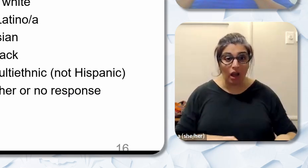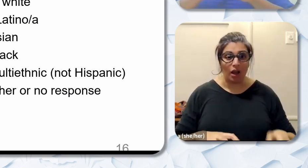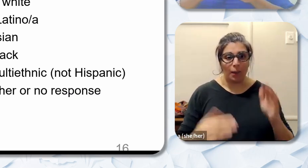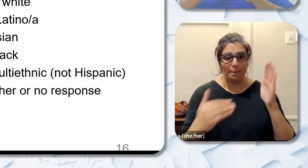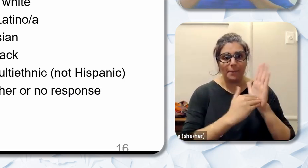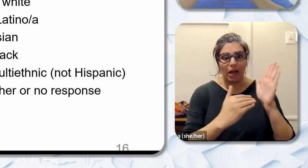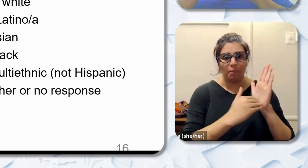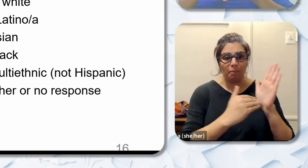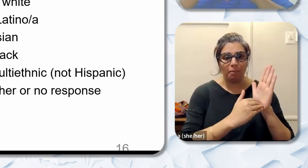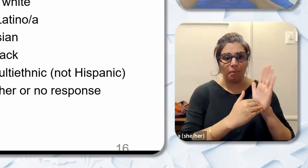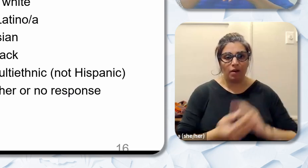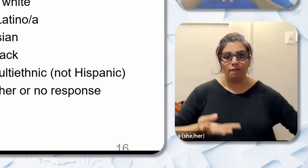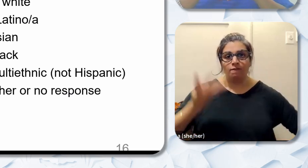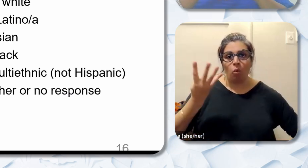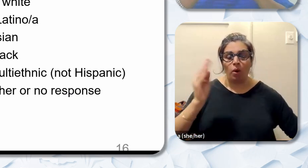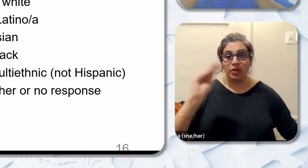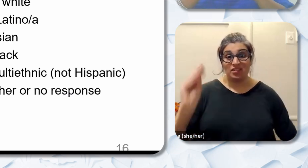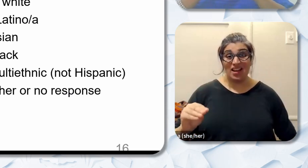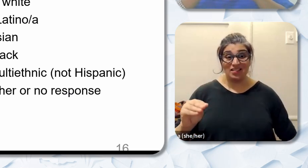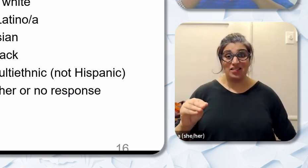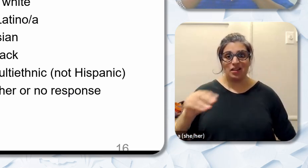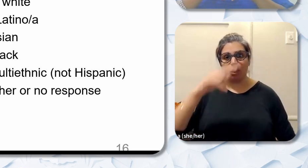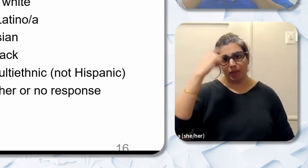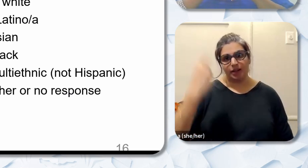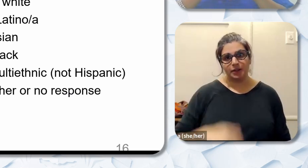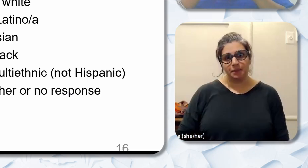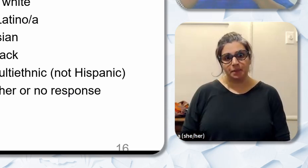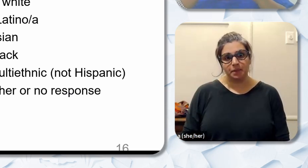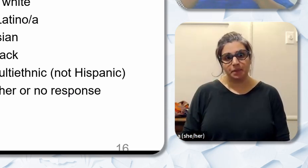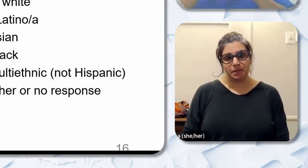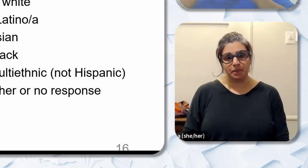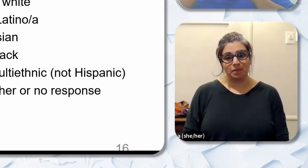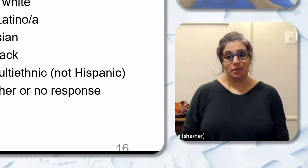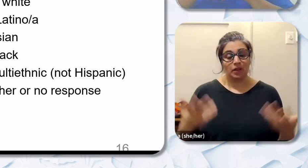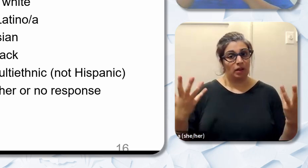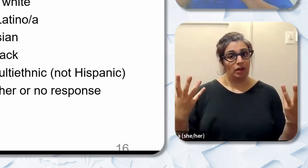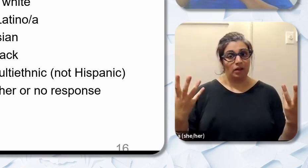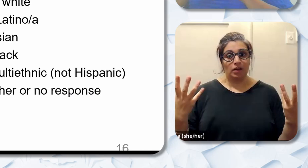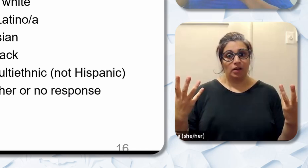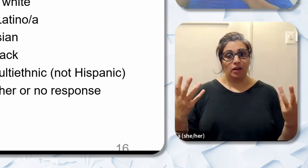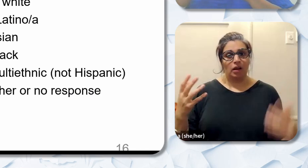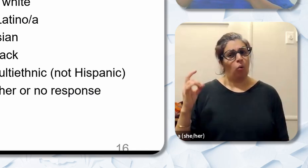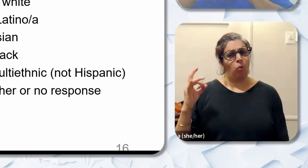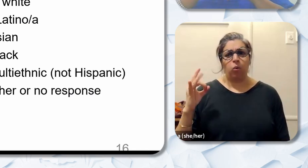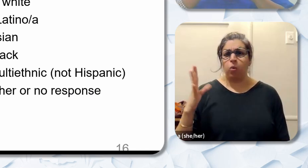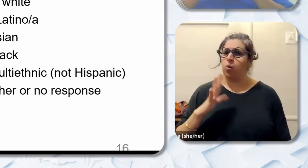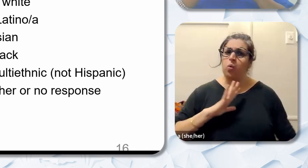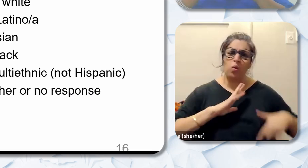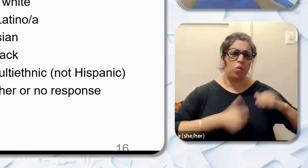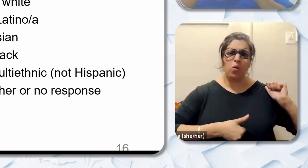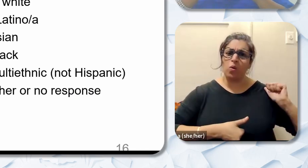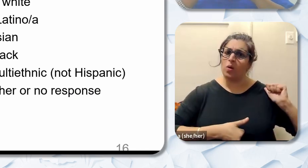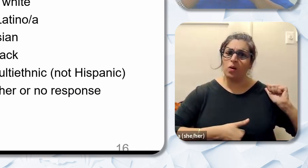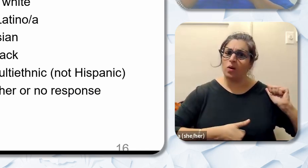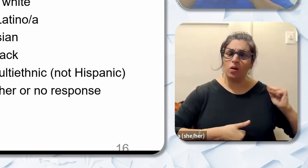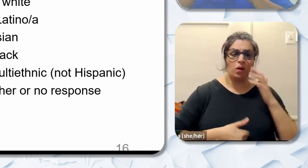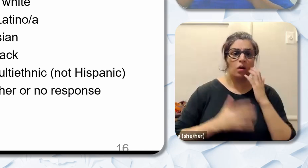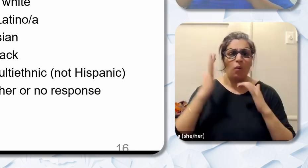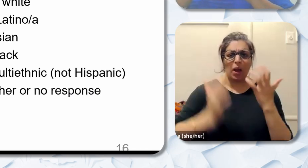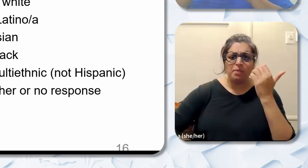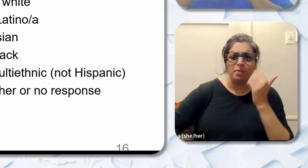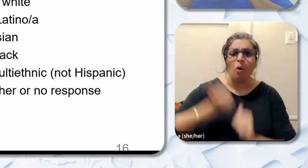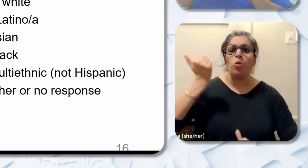Four percent Black. That's very disheartening to me especially while the majority of our students